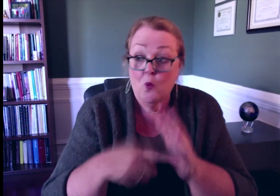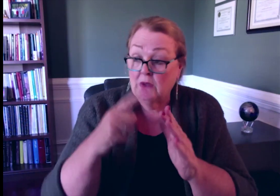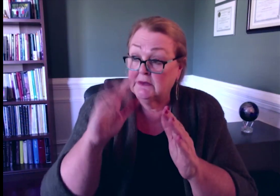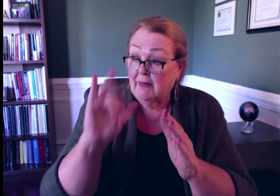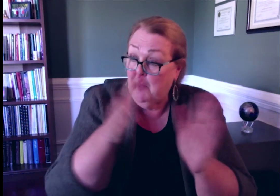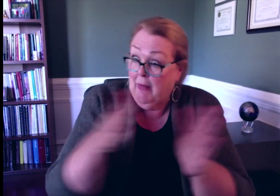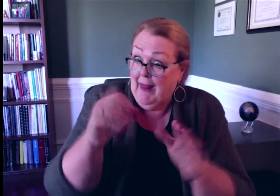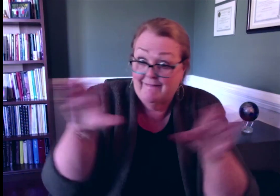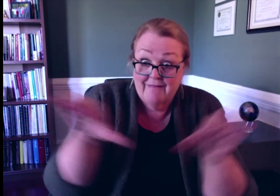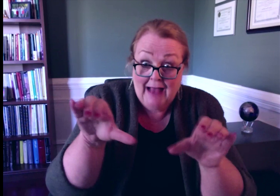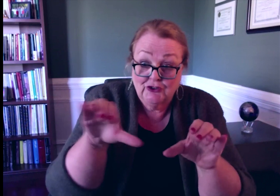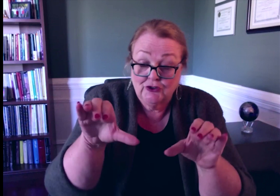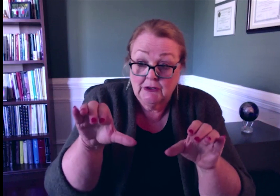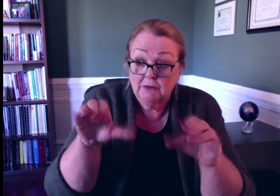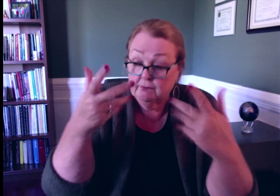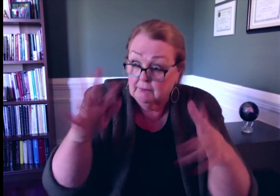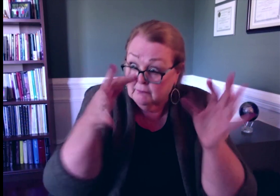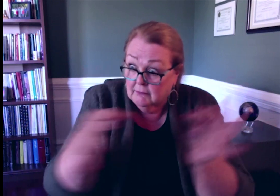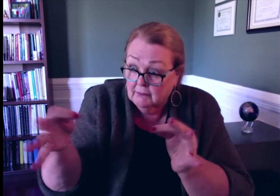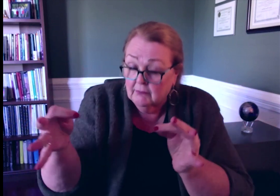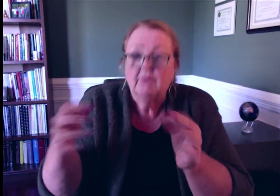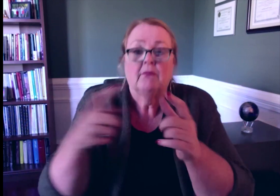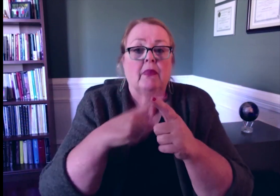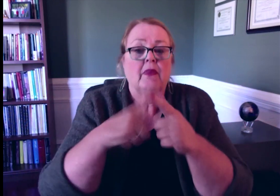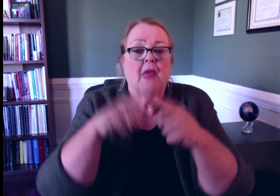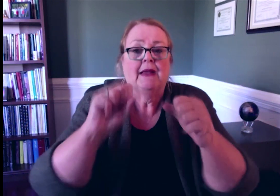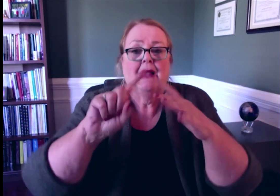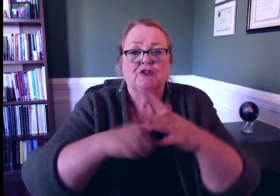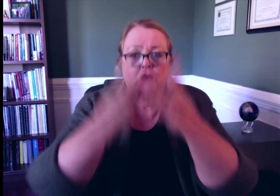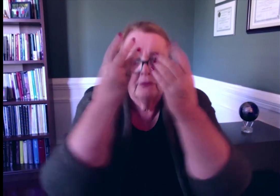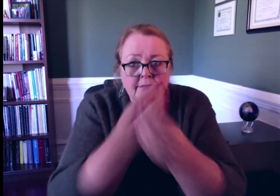Once the plan of action has been formulated, then the details and specifics can be